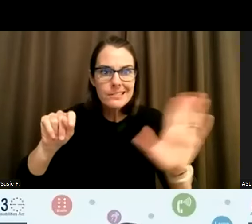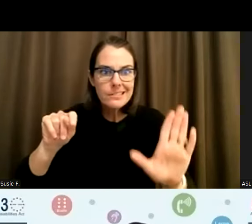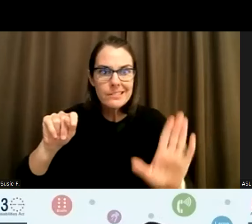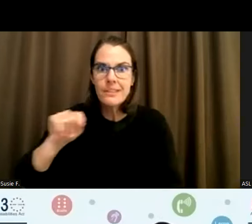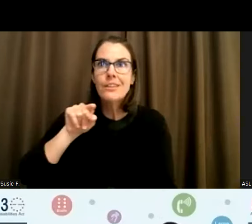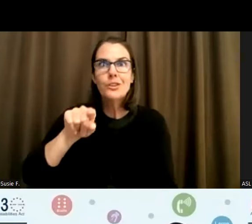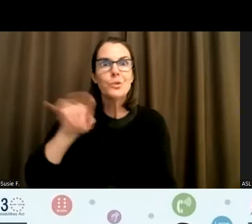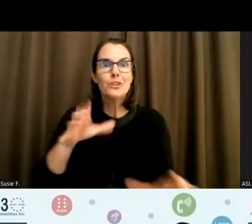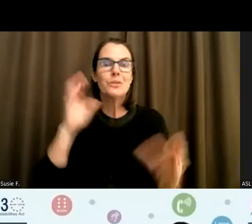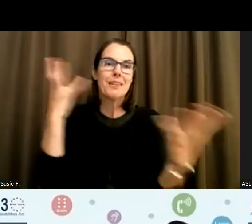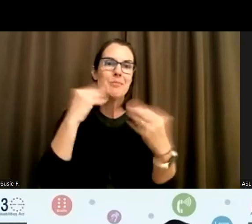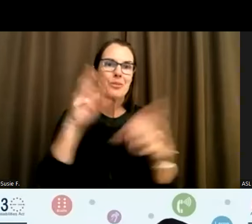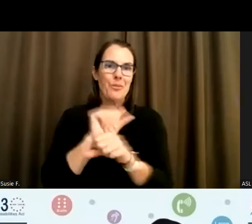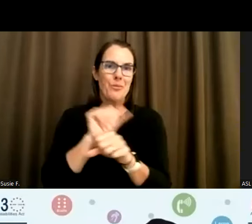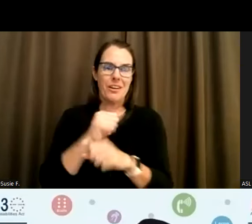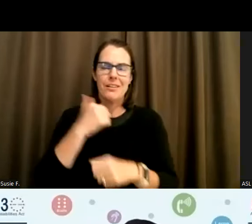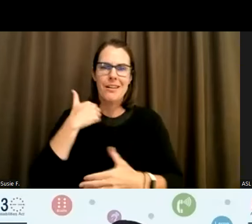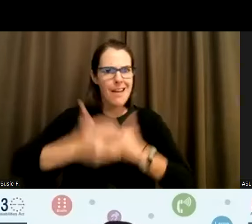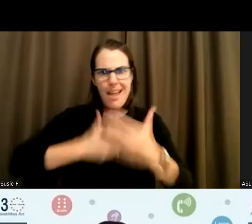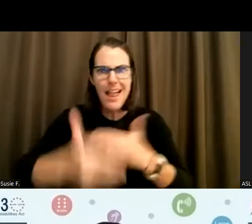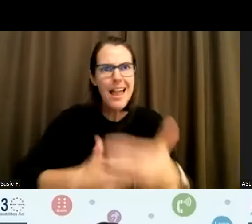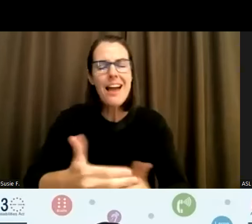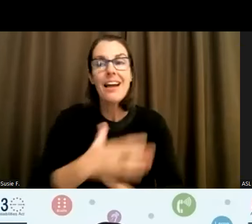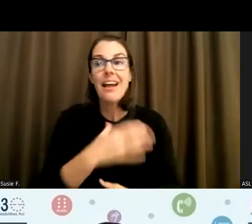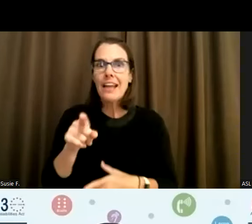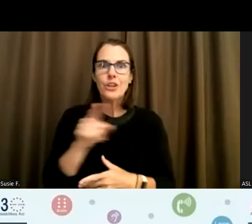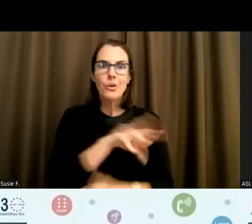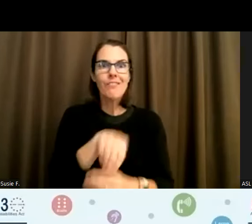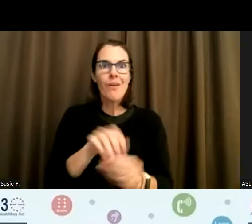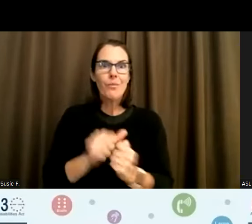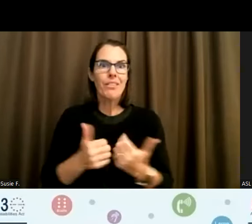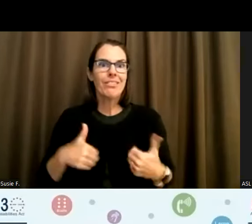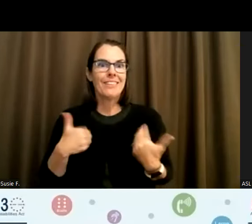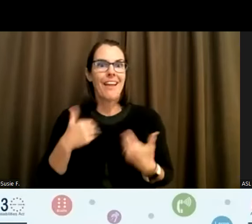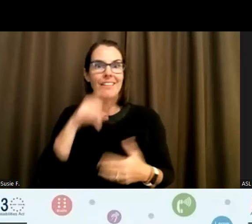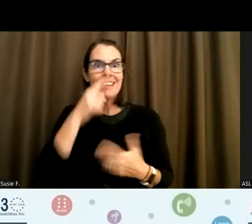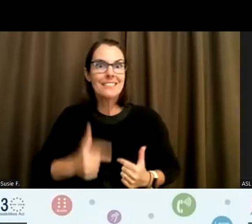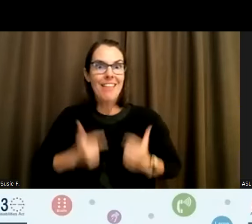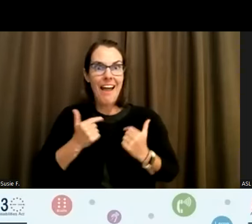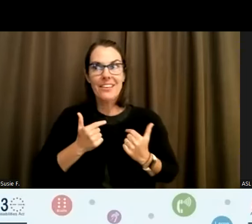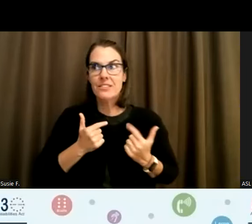And you also get to, you know, be a part of young kids lives, which is absolutely beautiful and amazing,